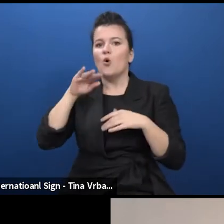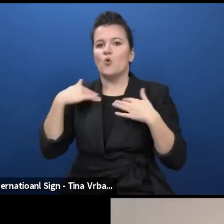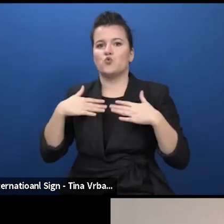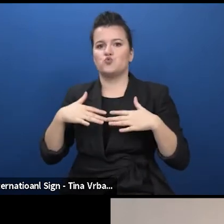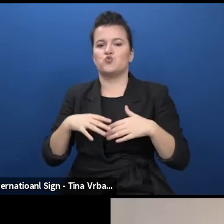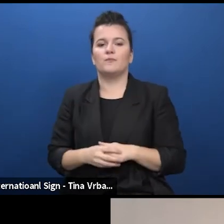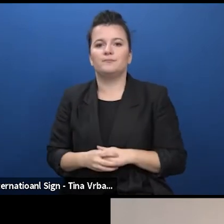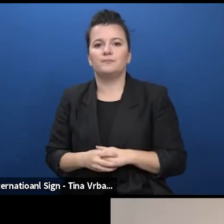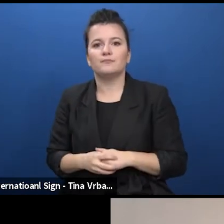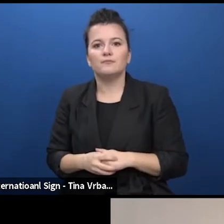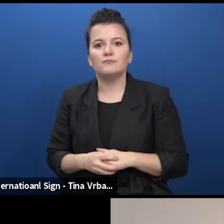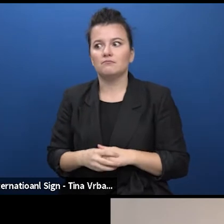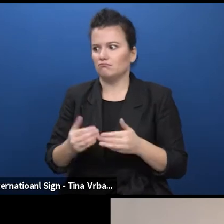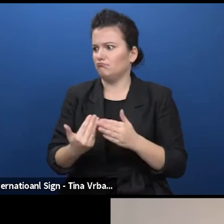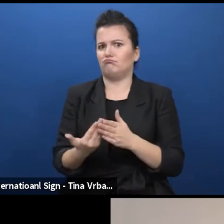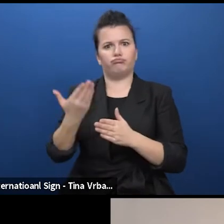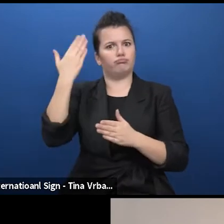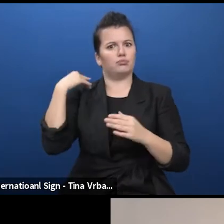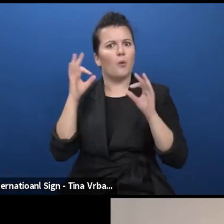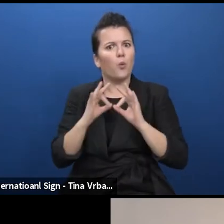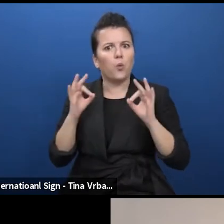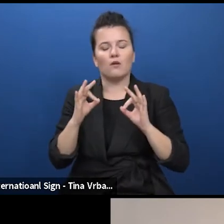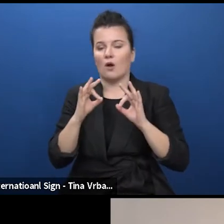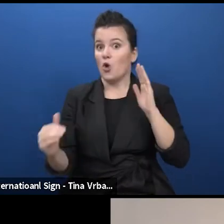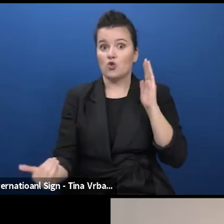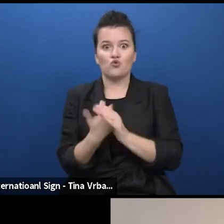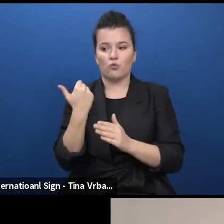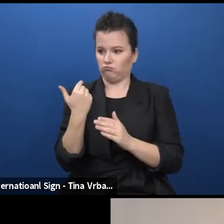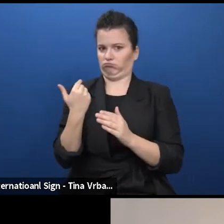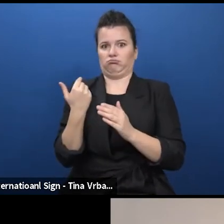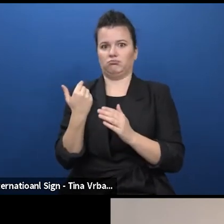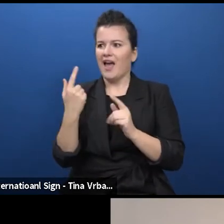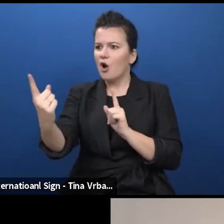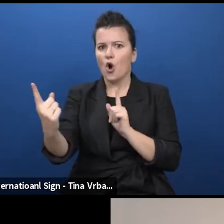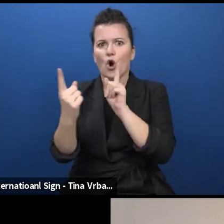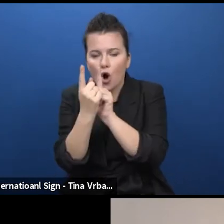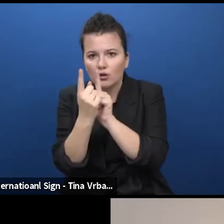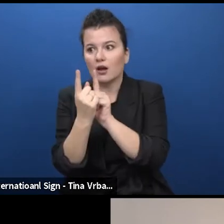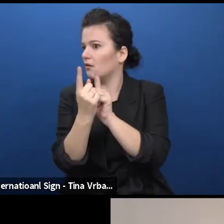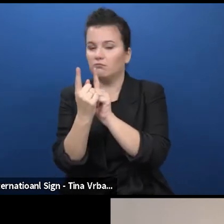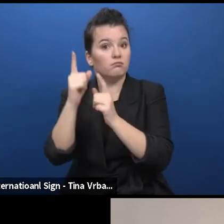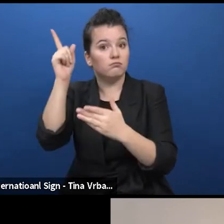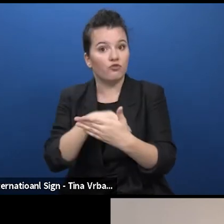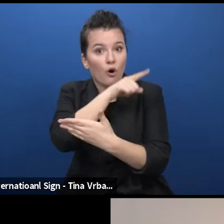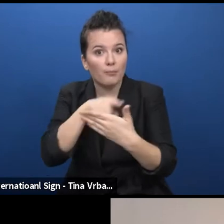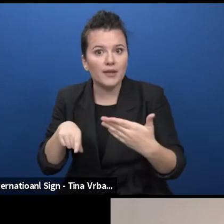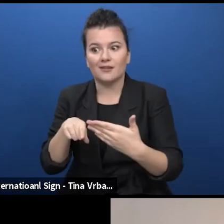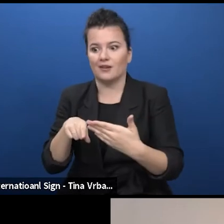the impossibility of direct contact, the absence of presence and this barrier affects all layers